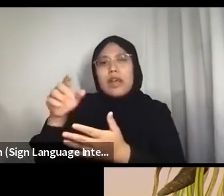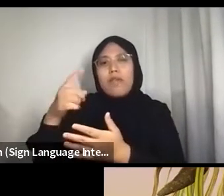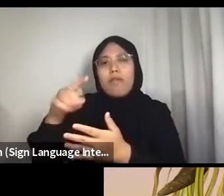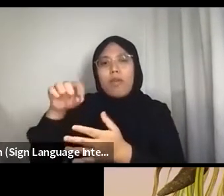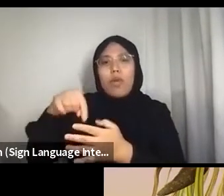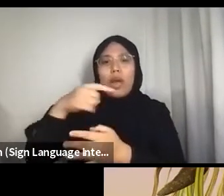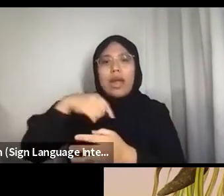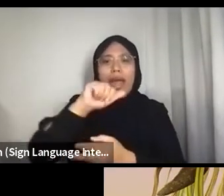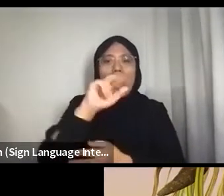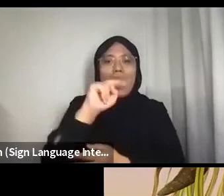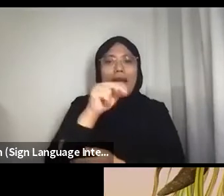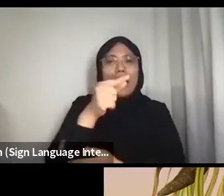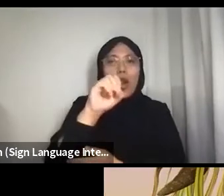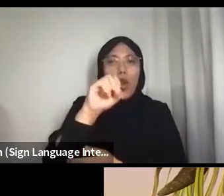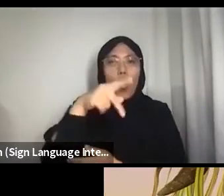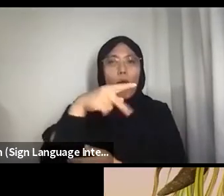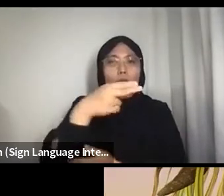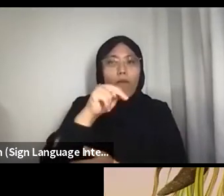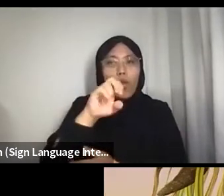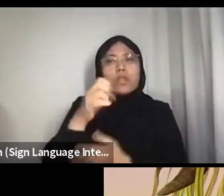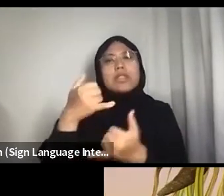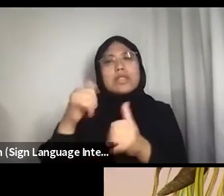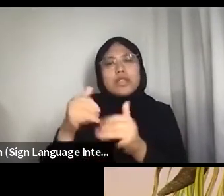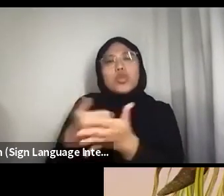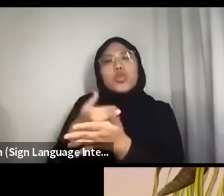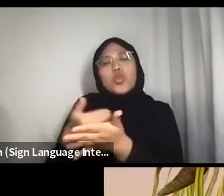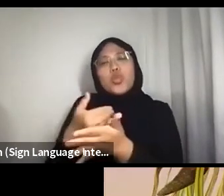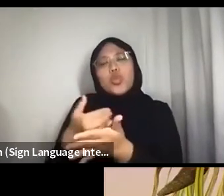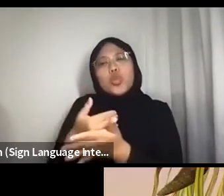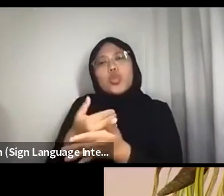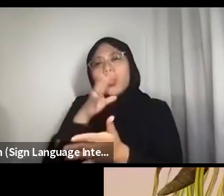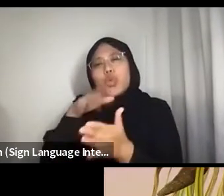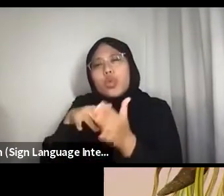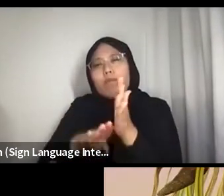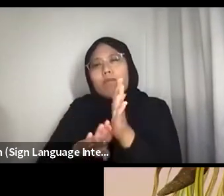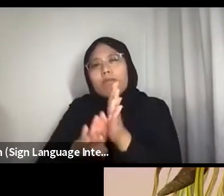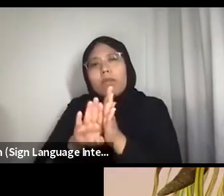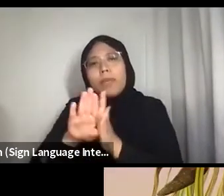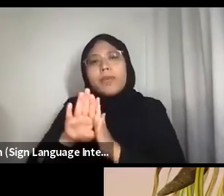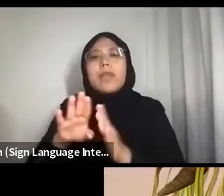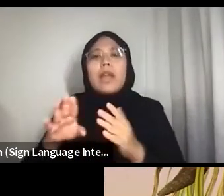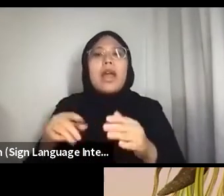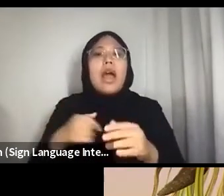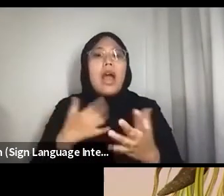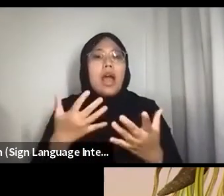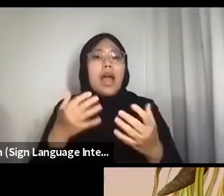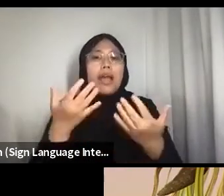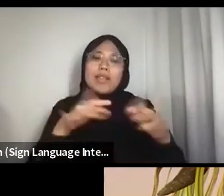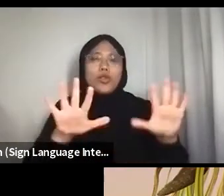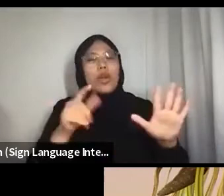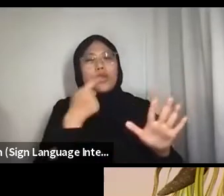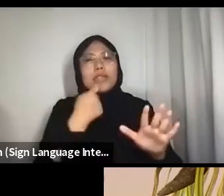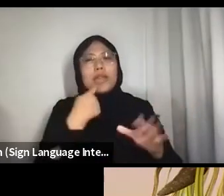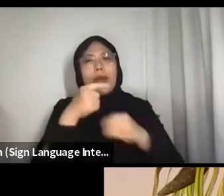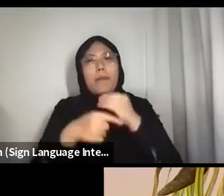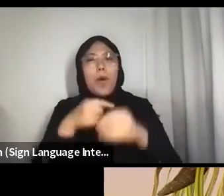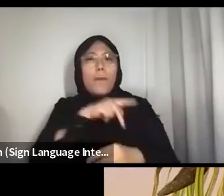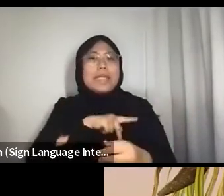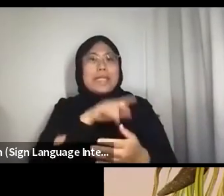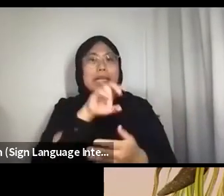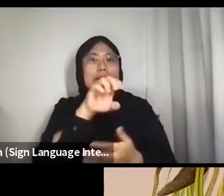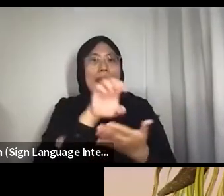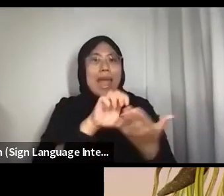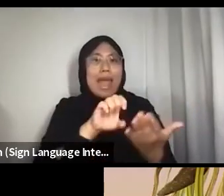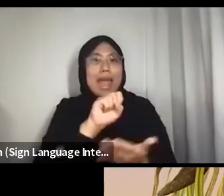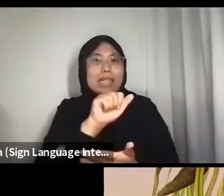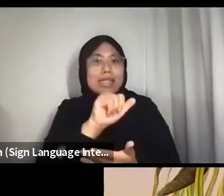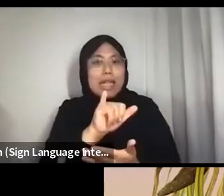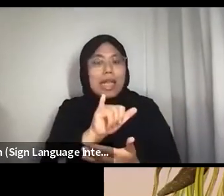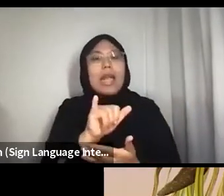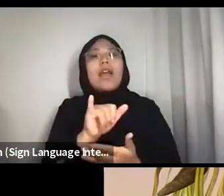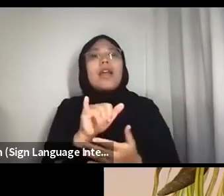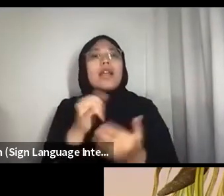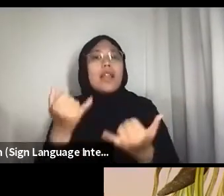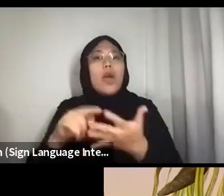That’s all I have to say about the personal essay form, so we can move on to start our panel discussion.